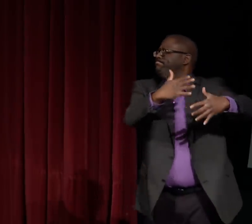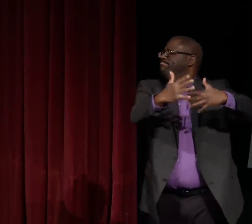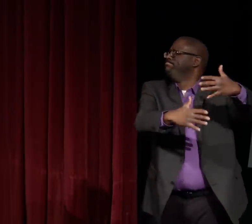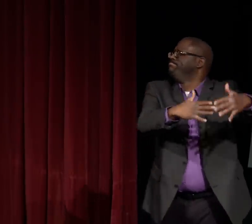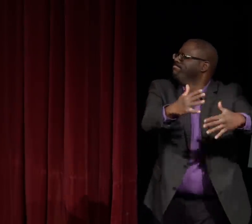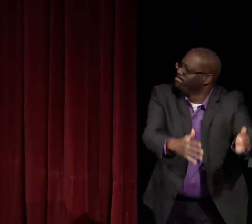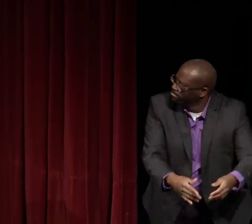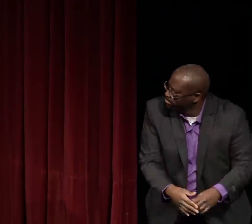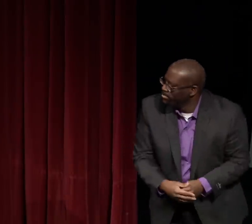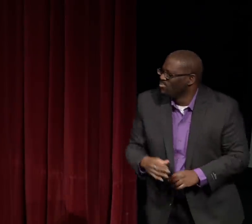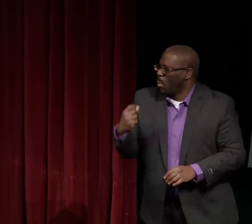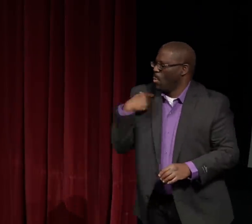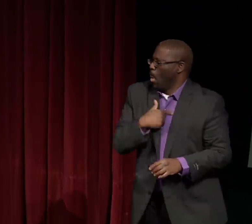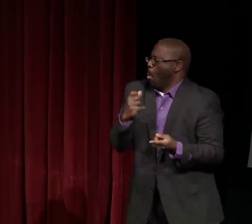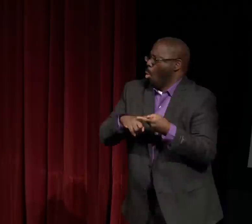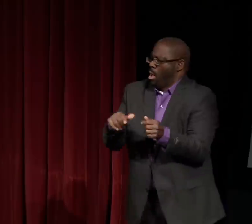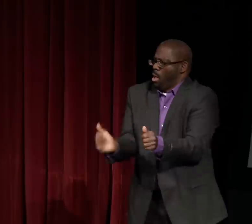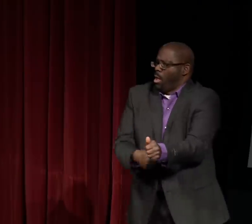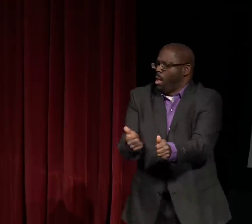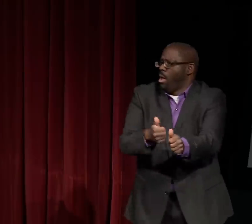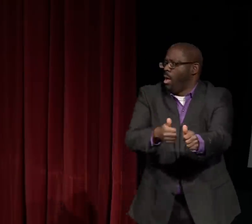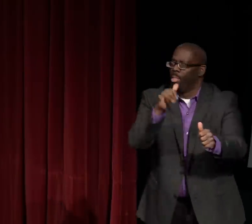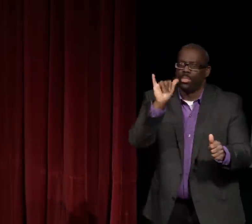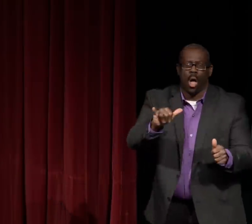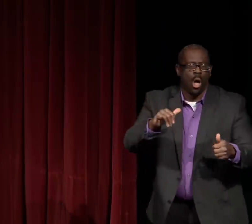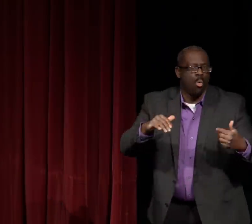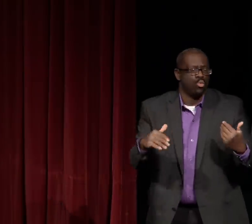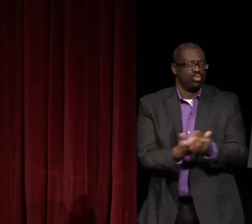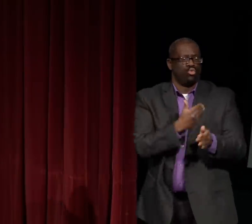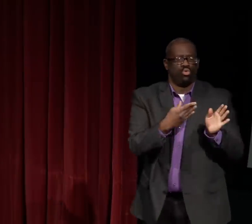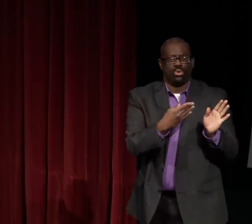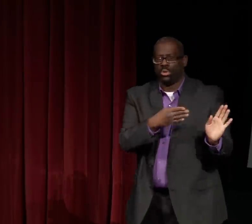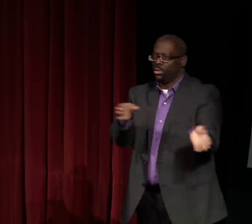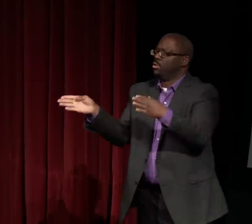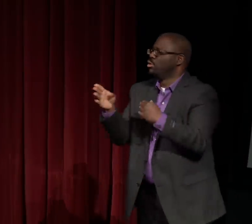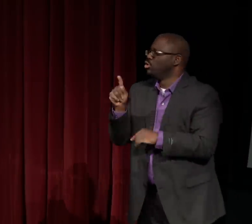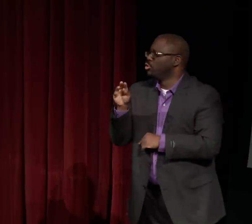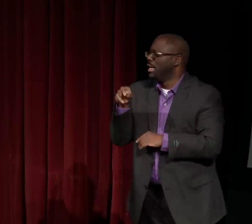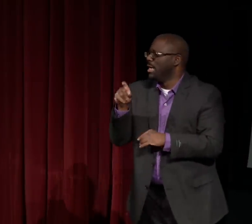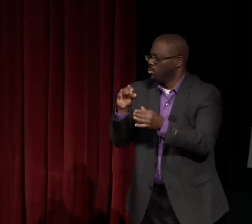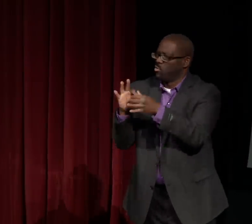going into digital textbooks. So we wanted to follow that trend.